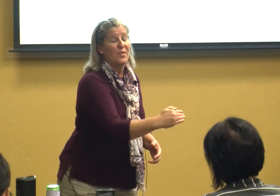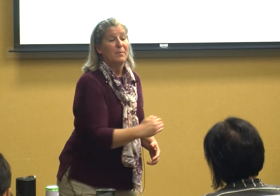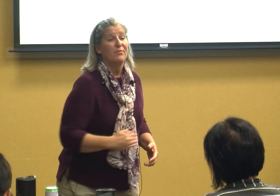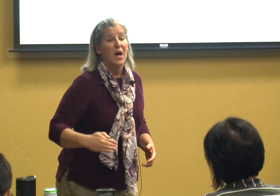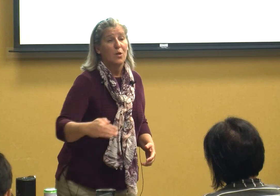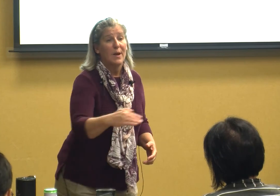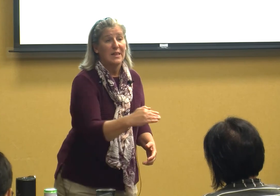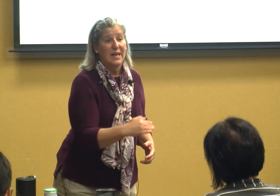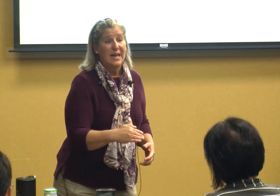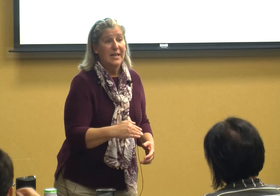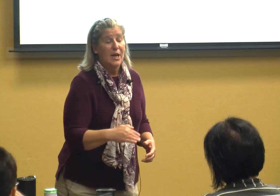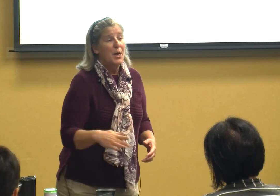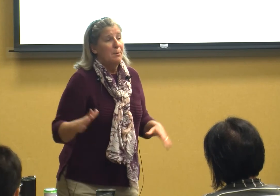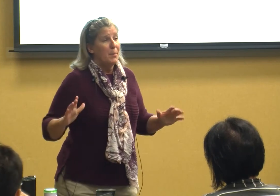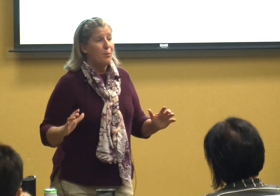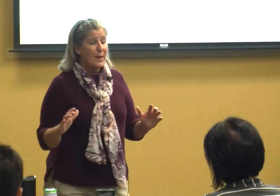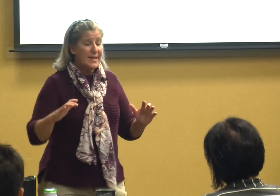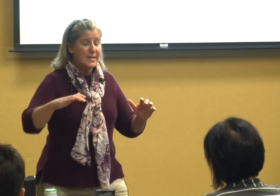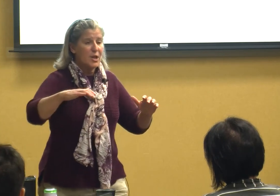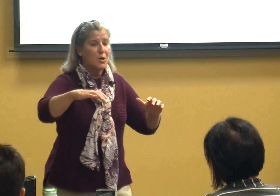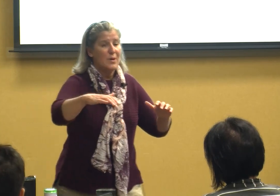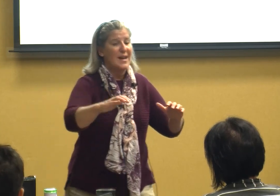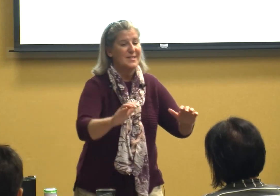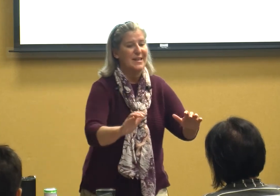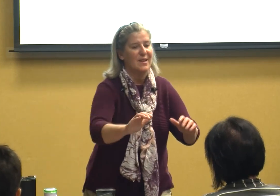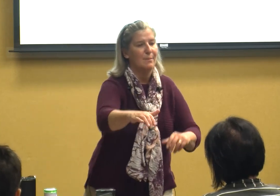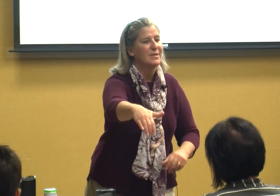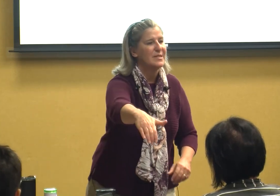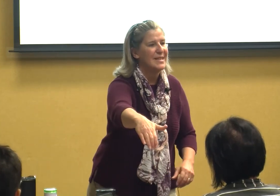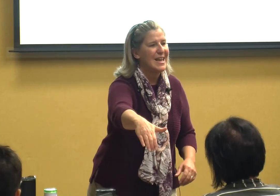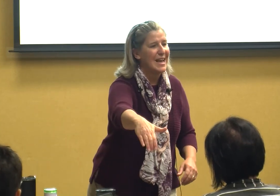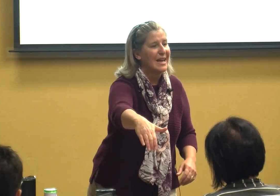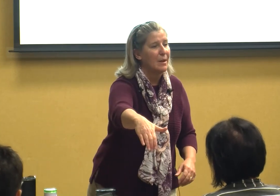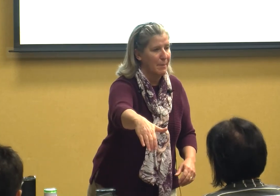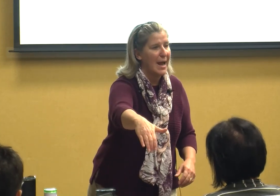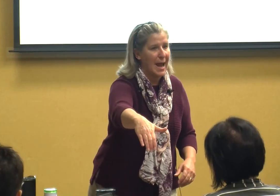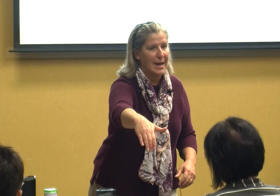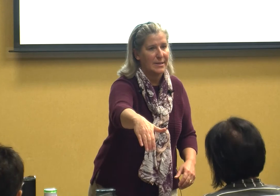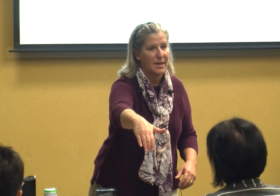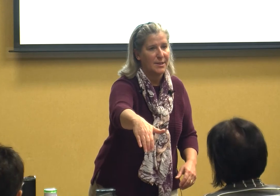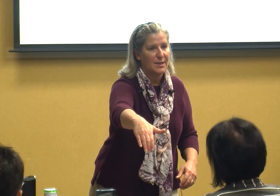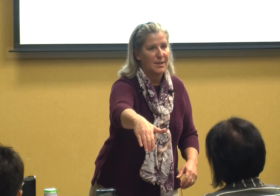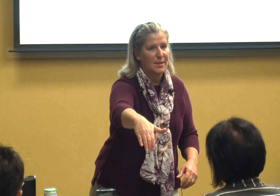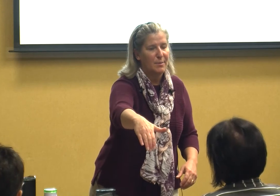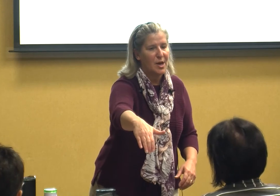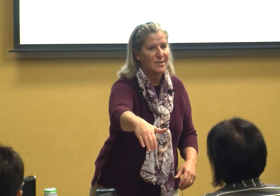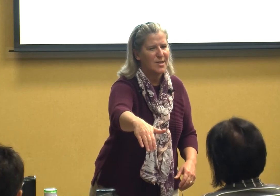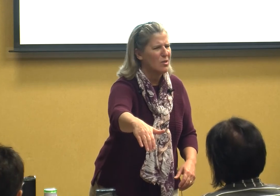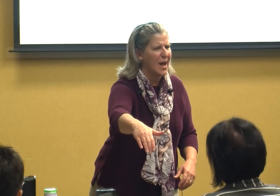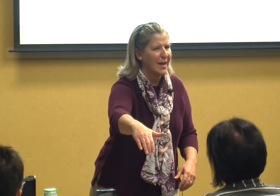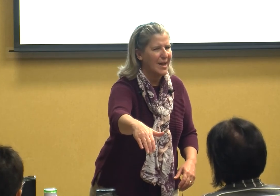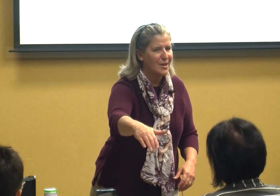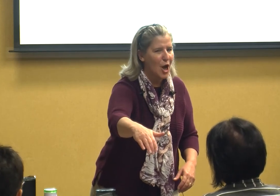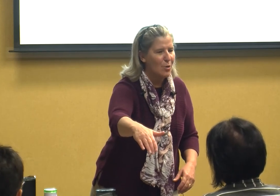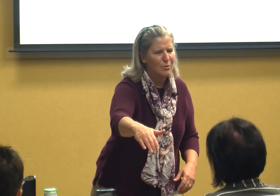them to follow my lead but pretty soon I see them seeking my hand because they're like I know you're